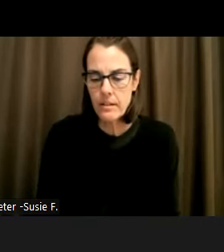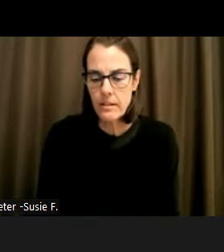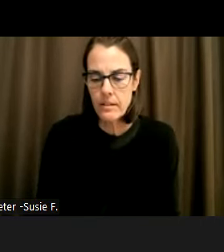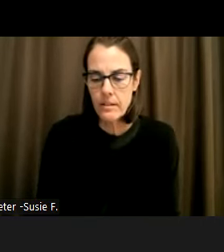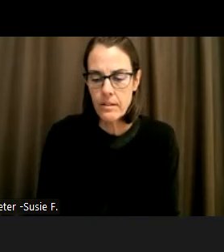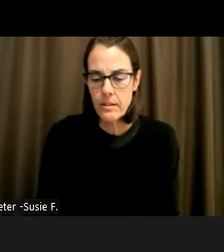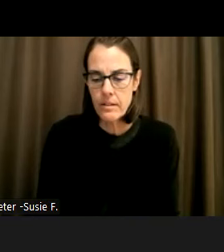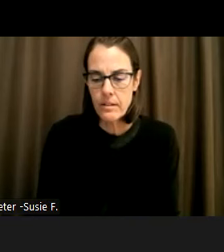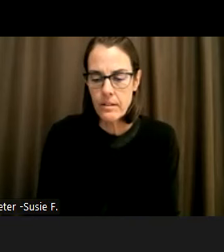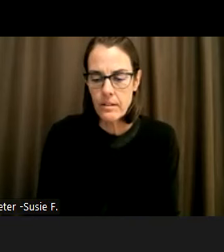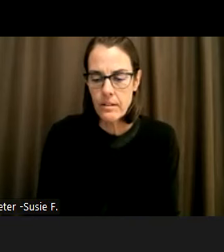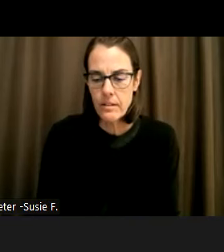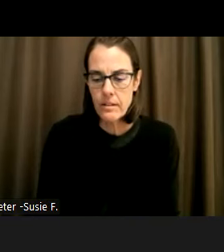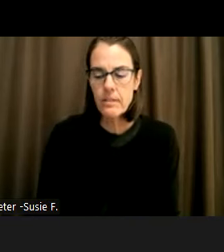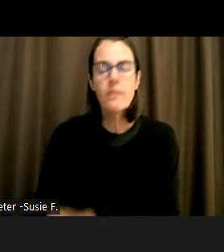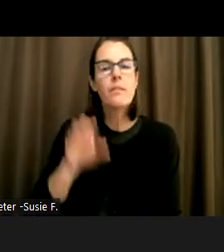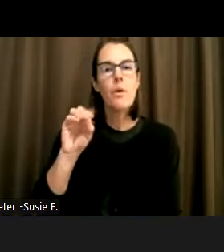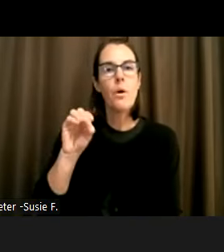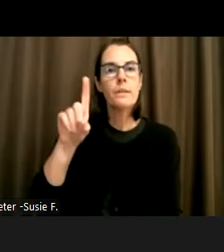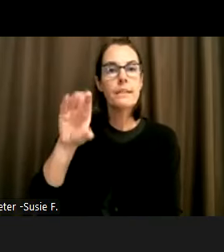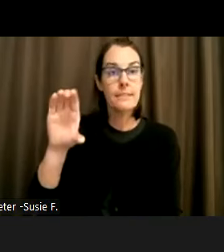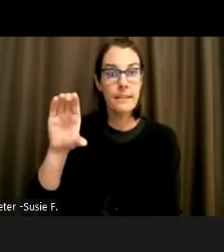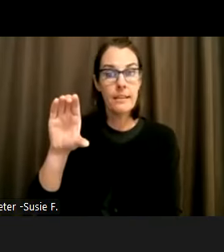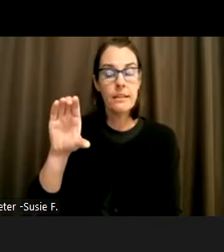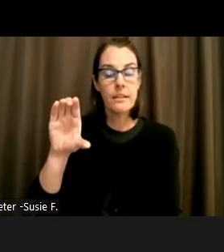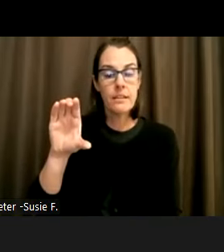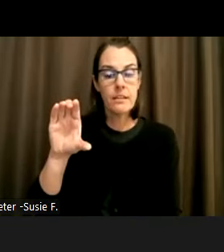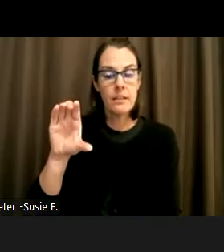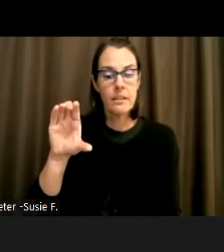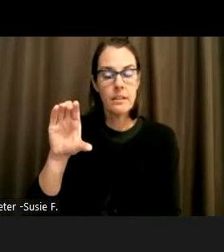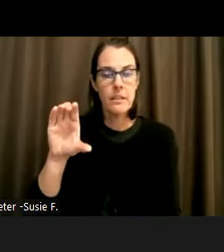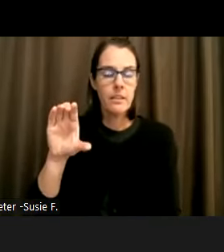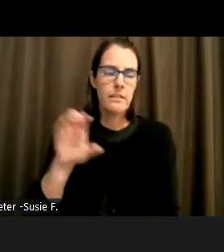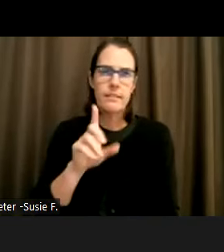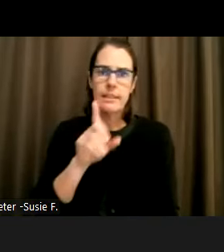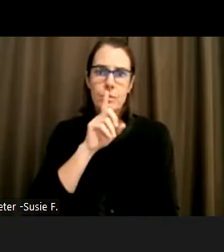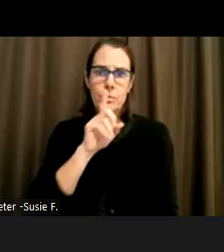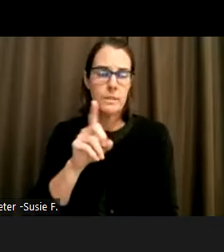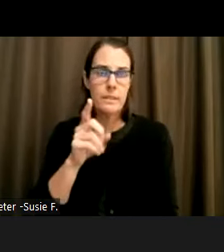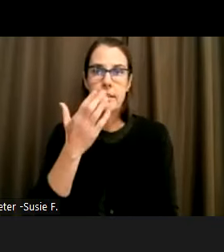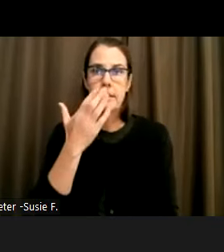acts as a coordinating link between and